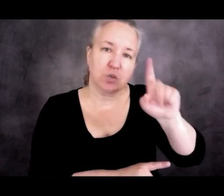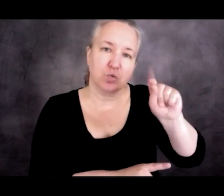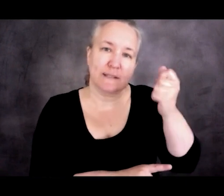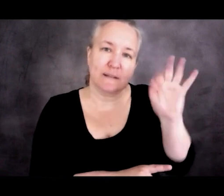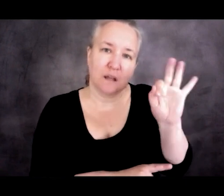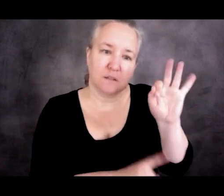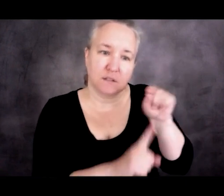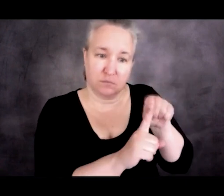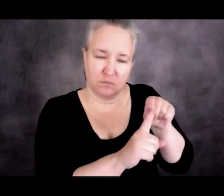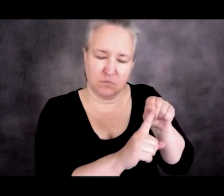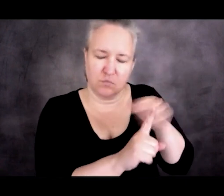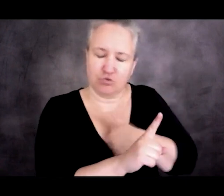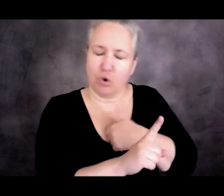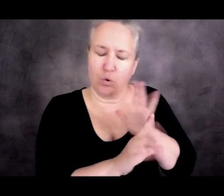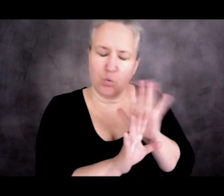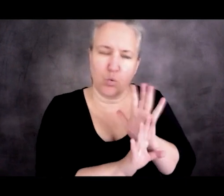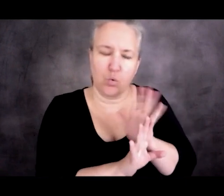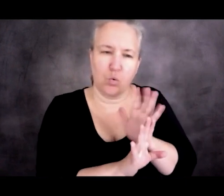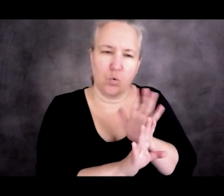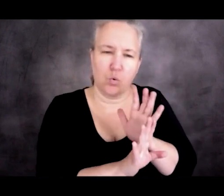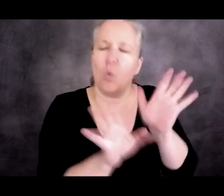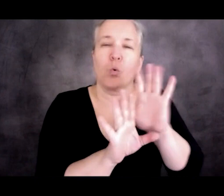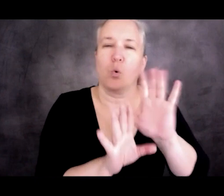I'm sorry. No. This is a little bit later.